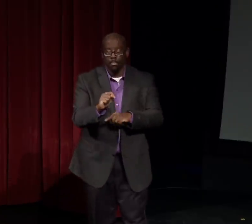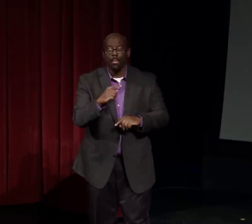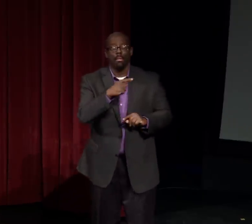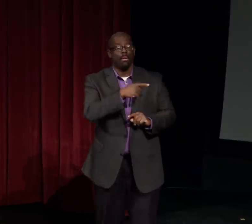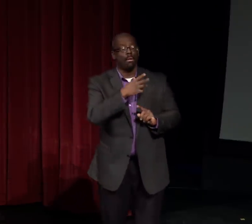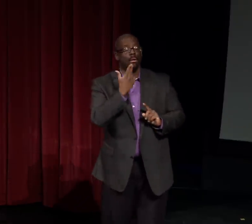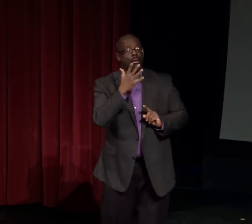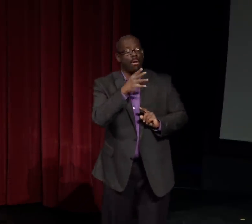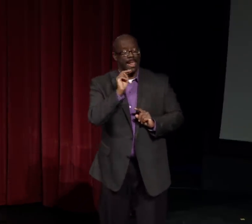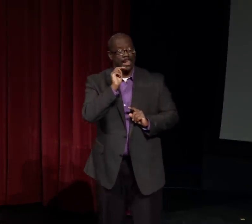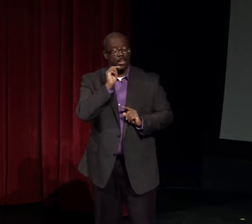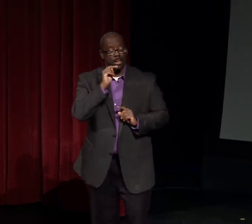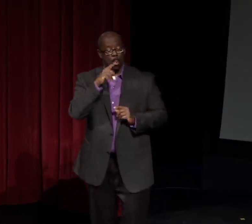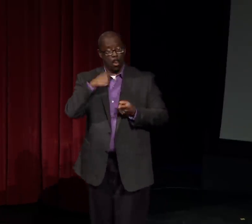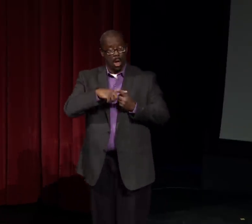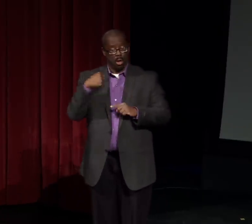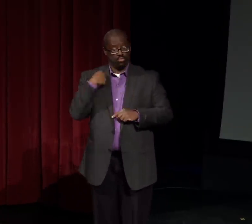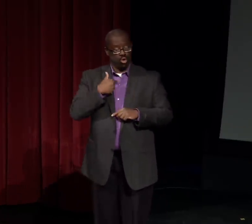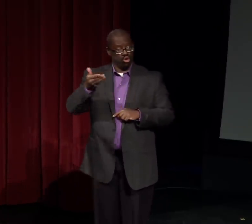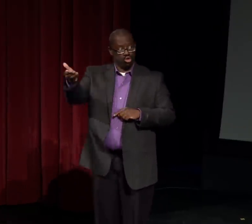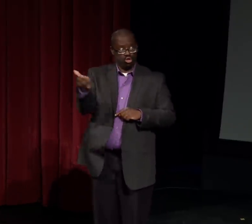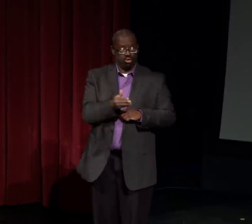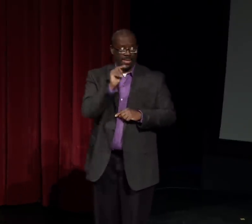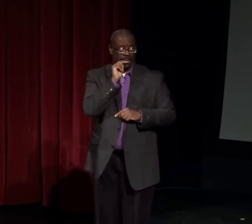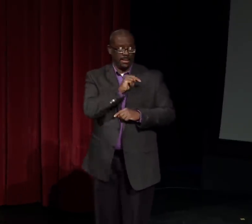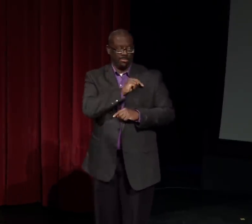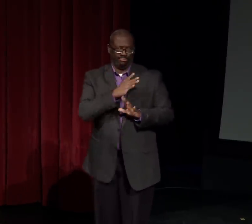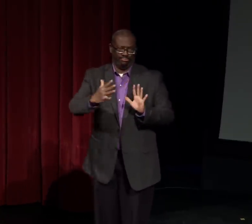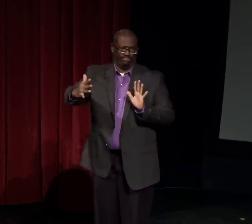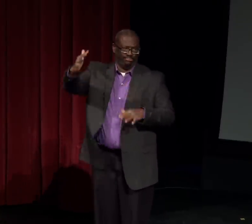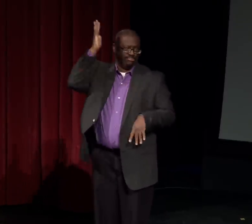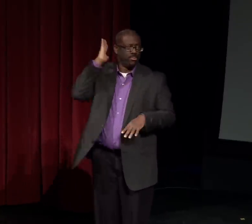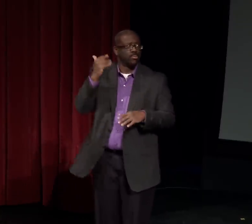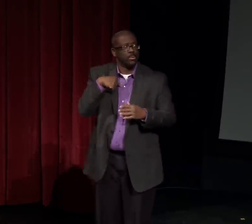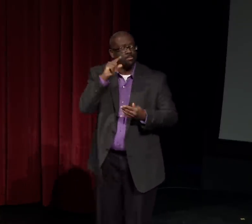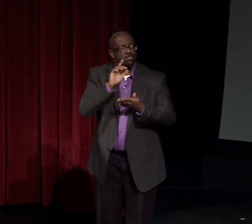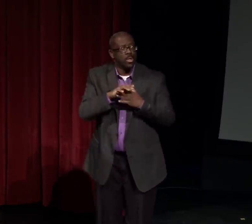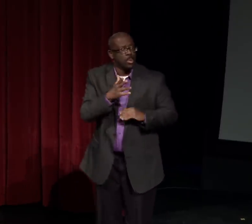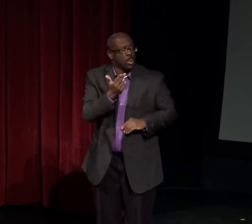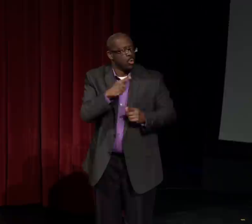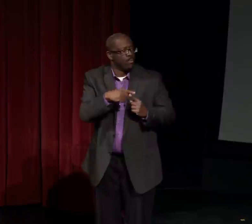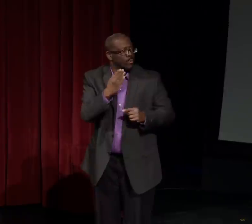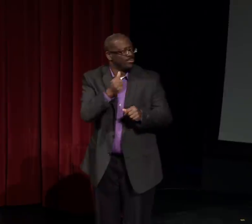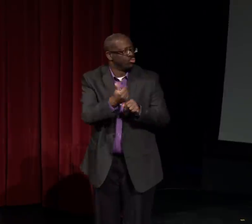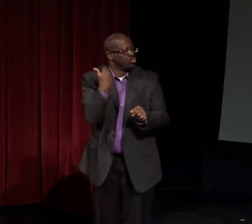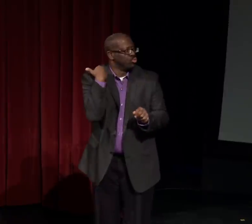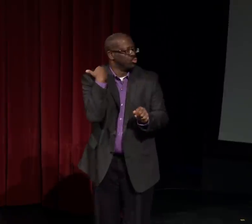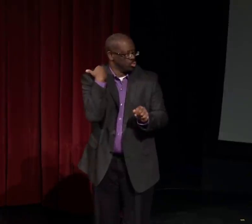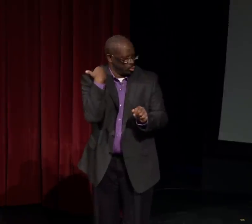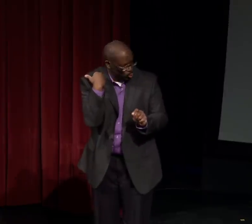This is news to me. I've never heard that term, deaf sinners, before.